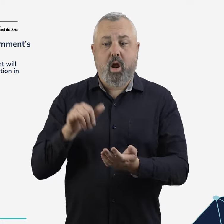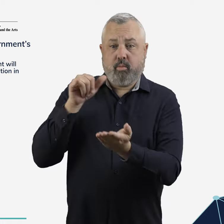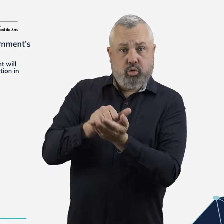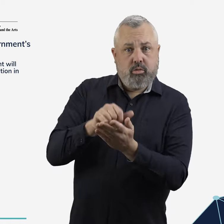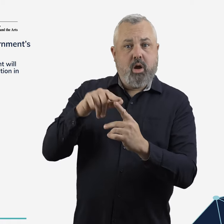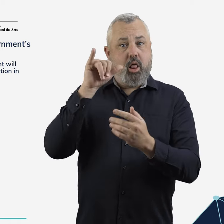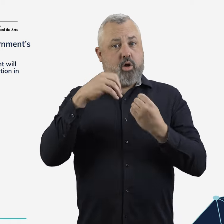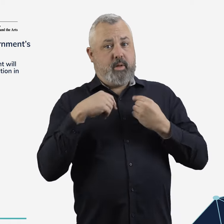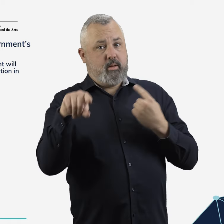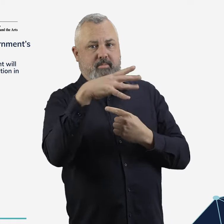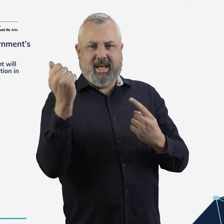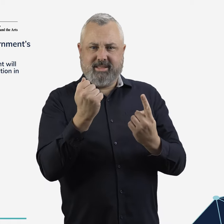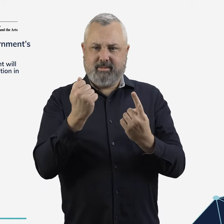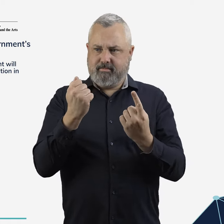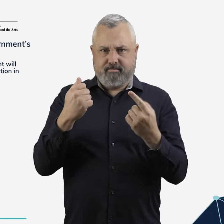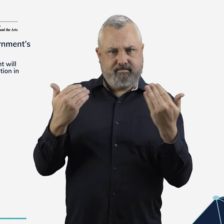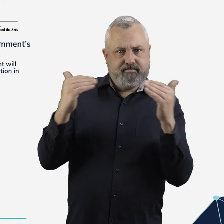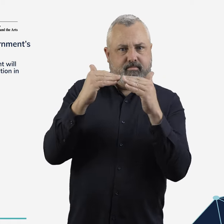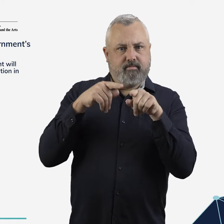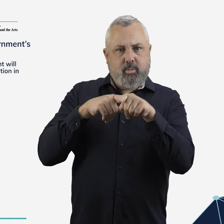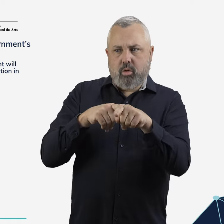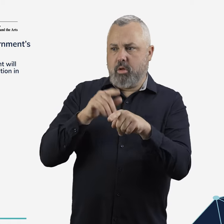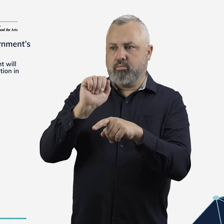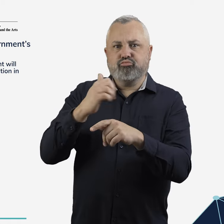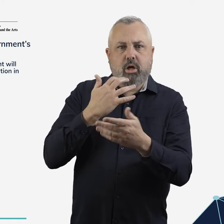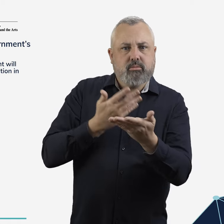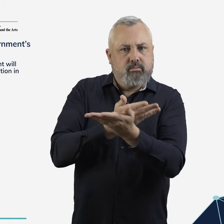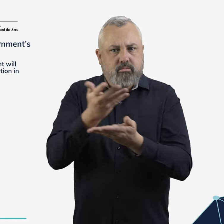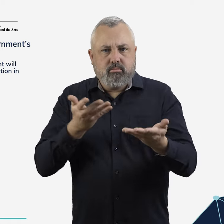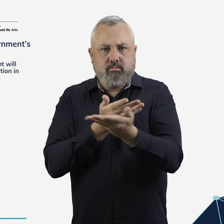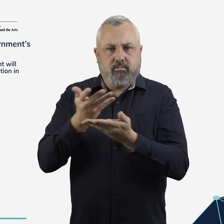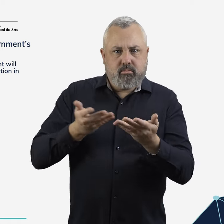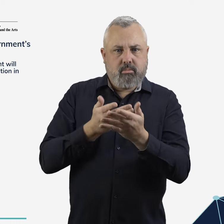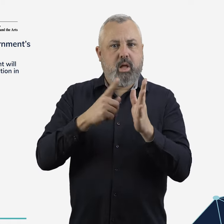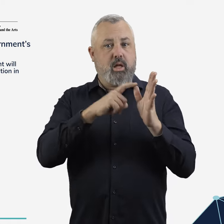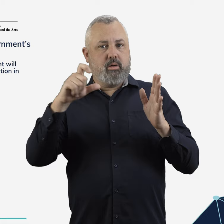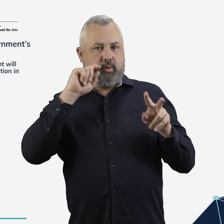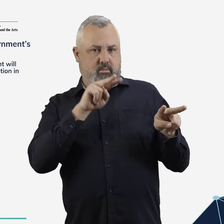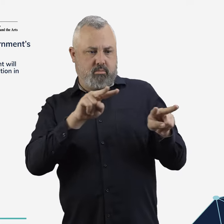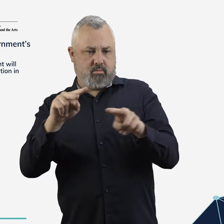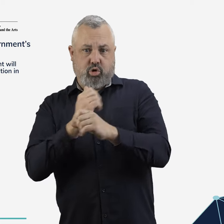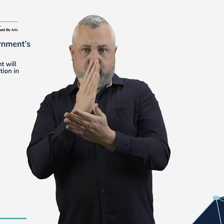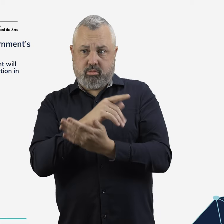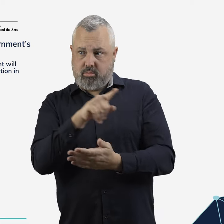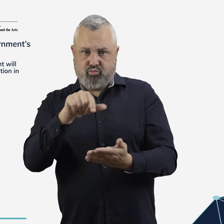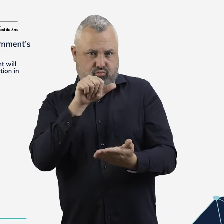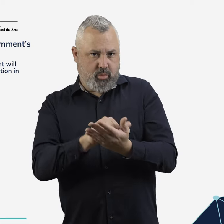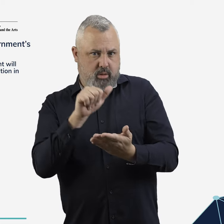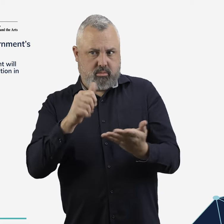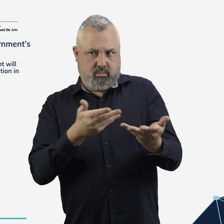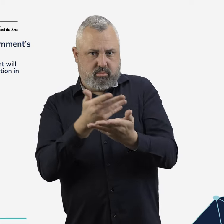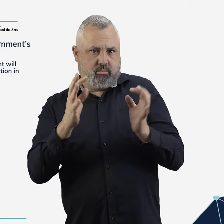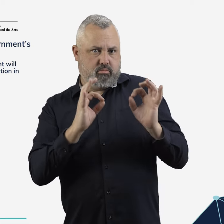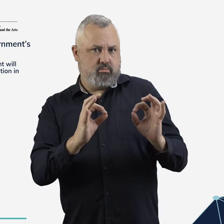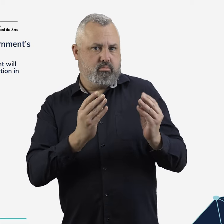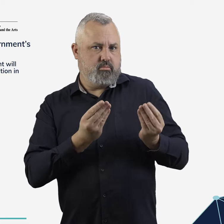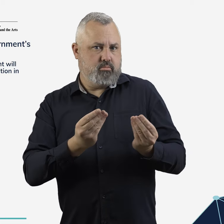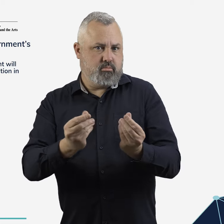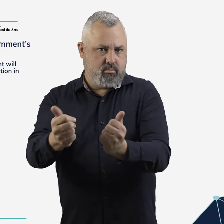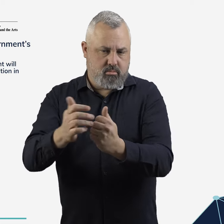It will also be asked to monitor the conduct of pricing negotiations between airlines and major airports.